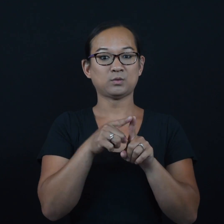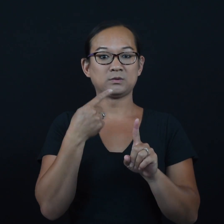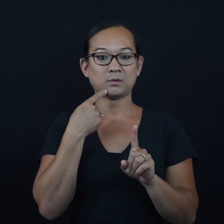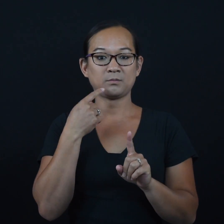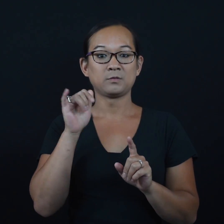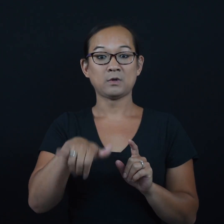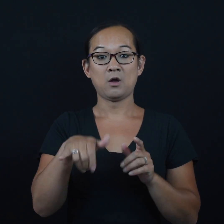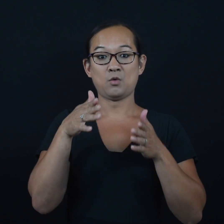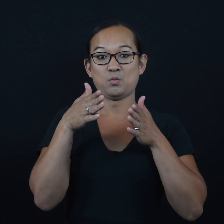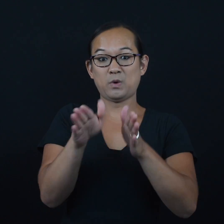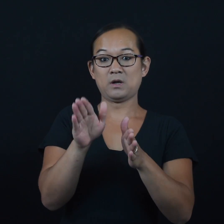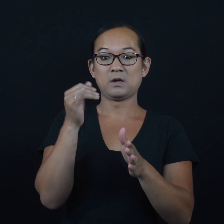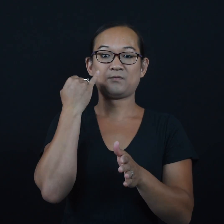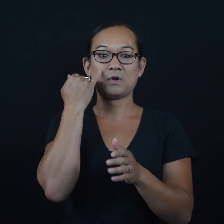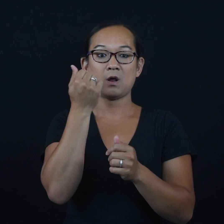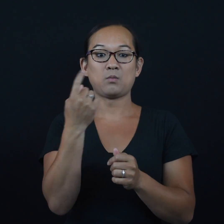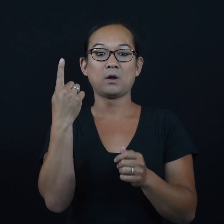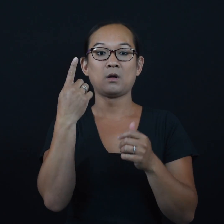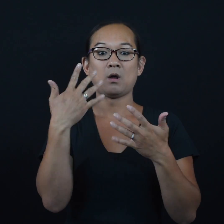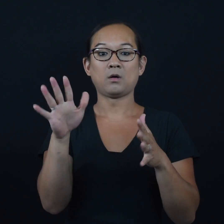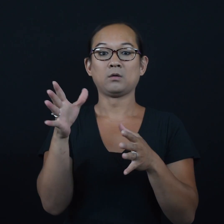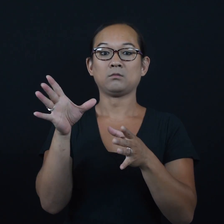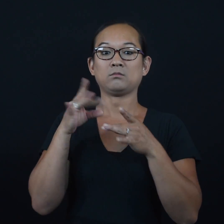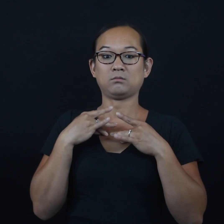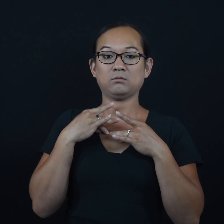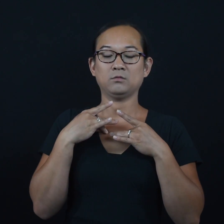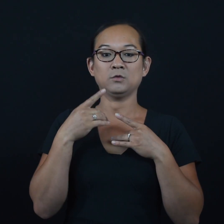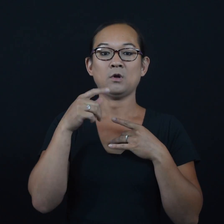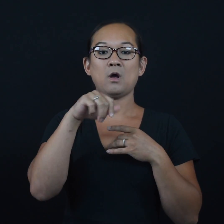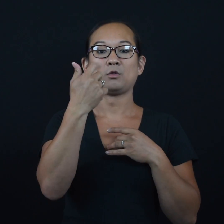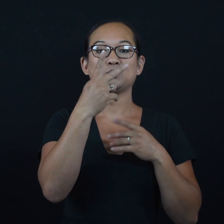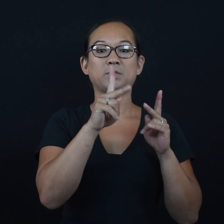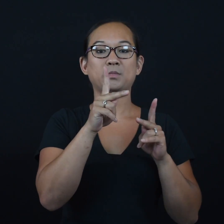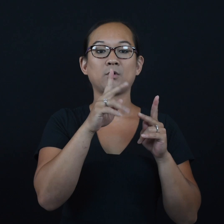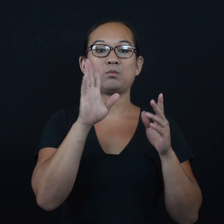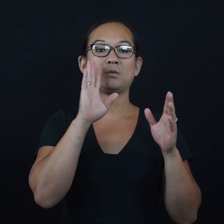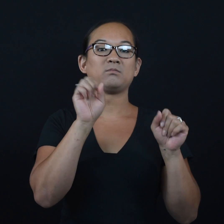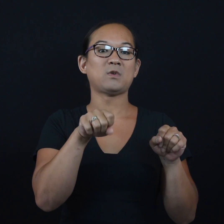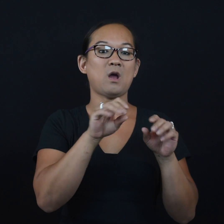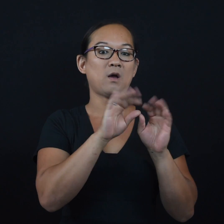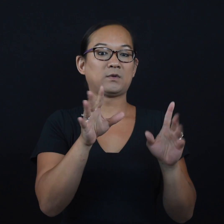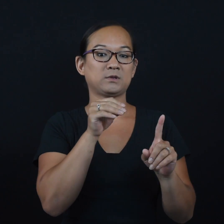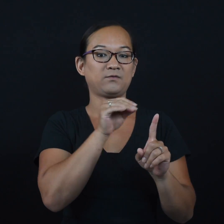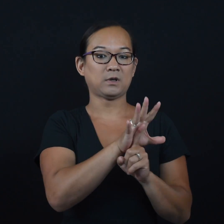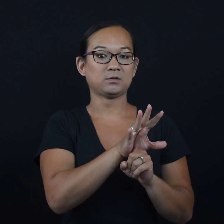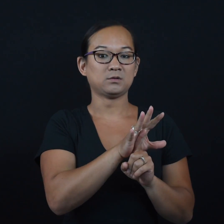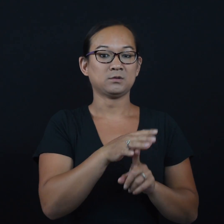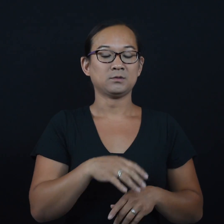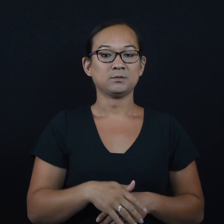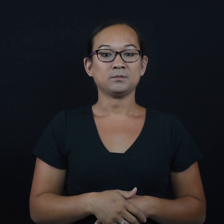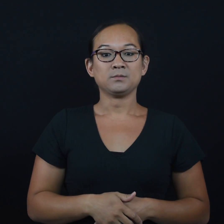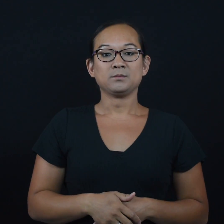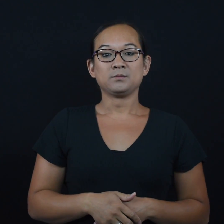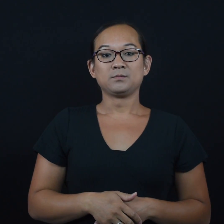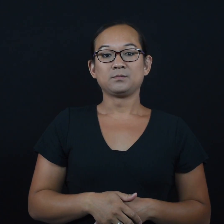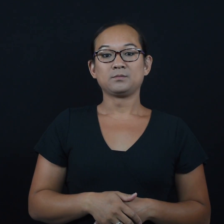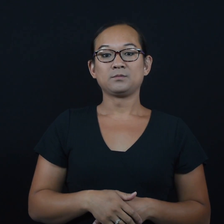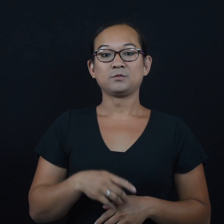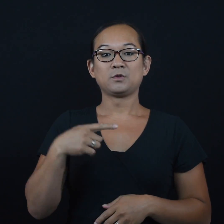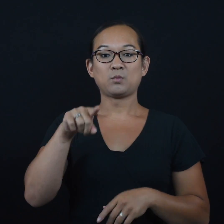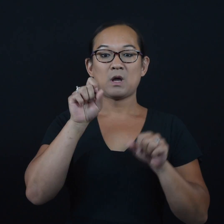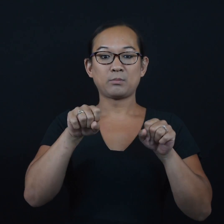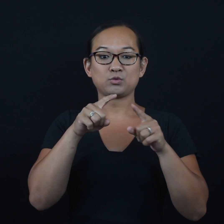“That way, if anyone got it, only two other people would be affected.”